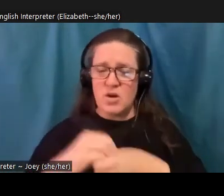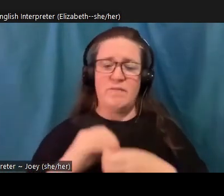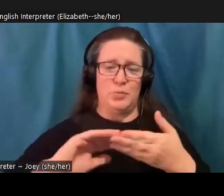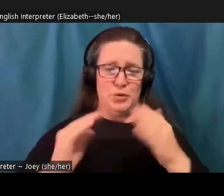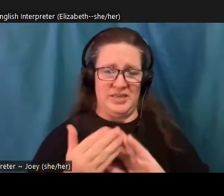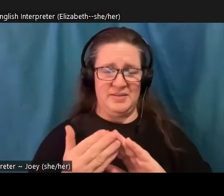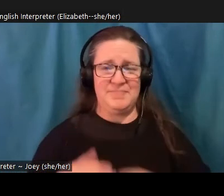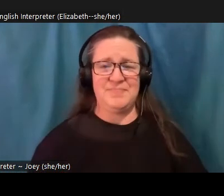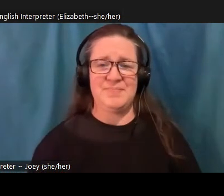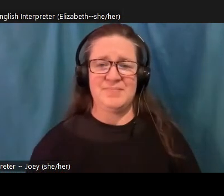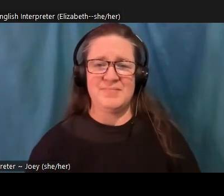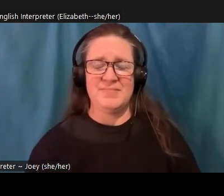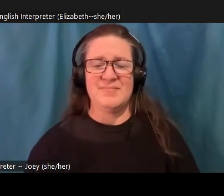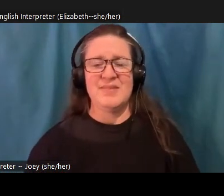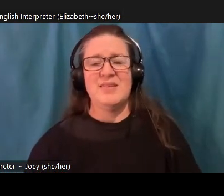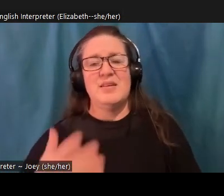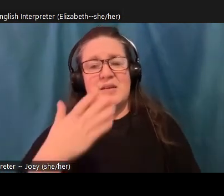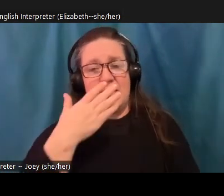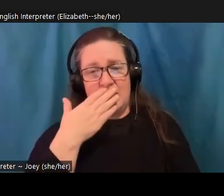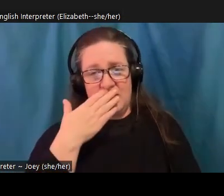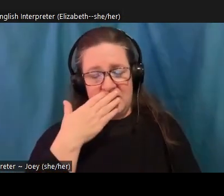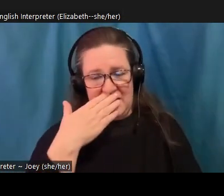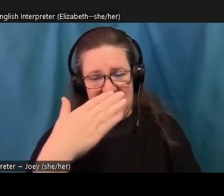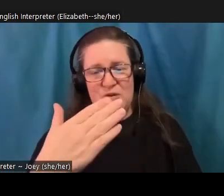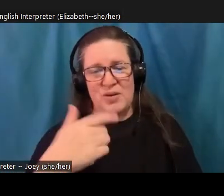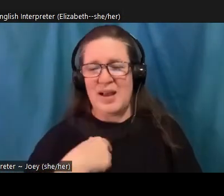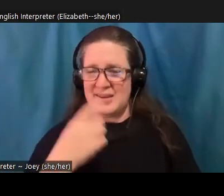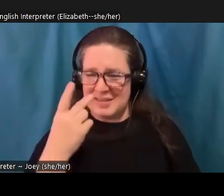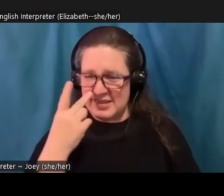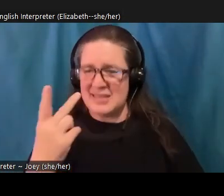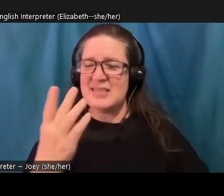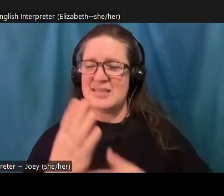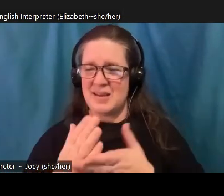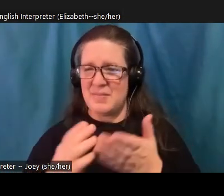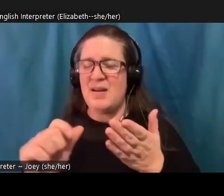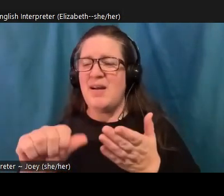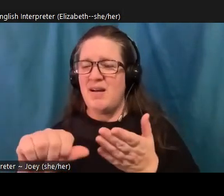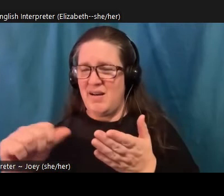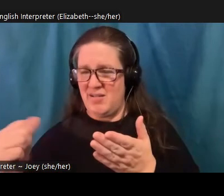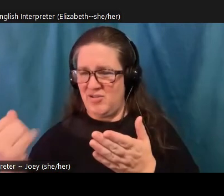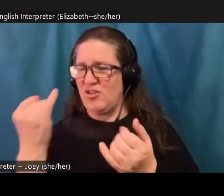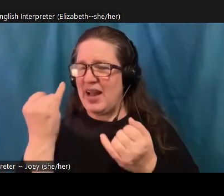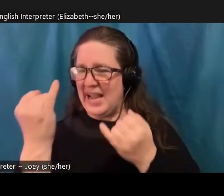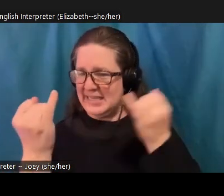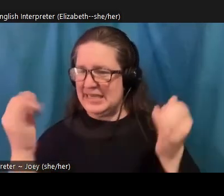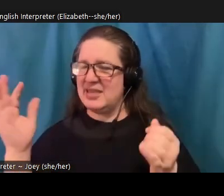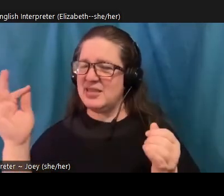Yeah, thanks for sharing that. And I'm seeing some other some other ideas that are kind of popping up in the chat around